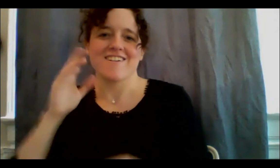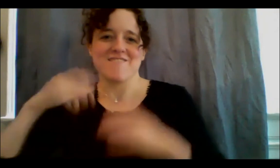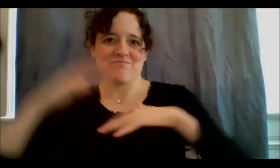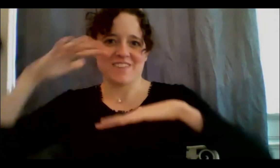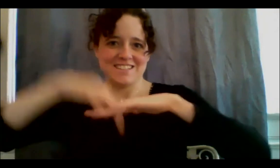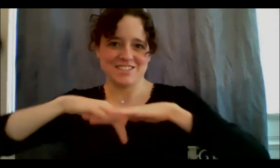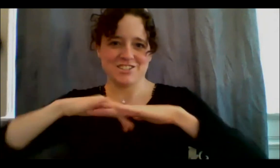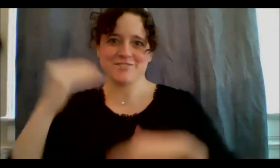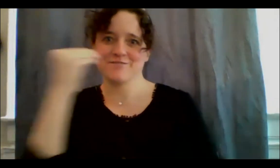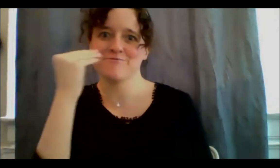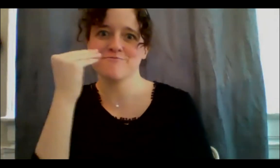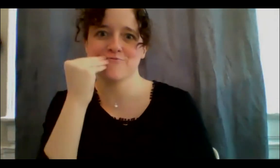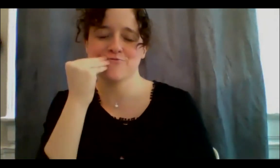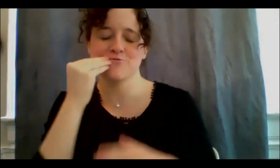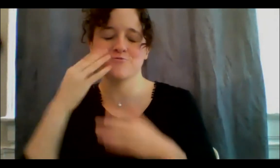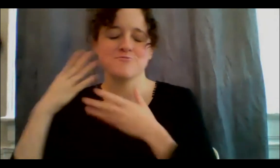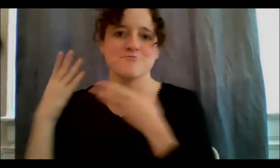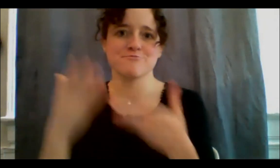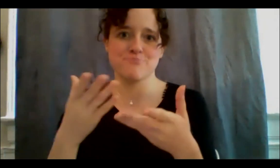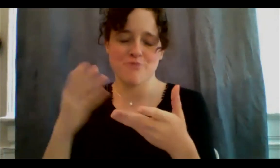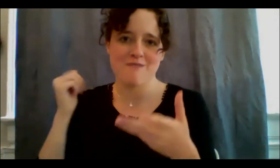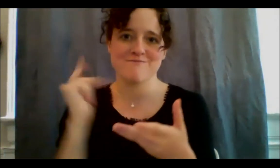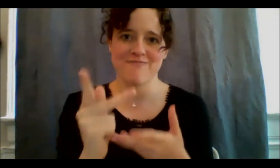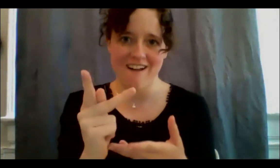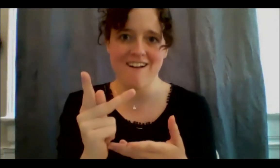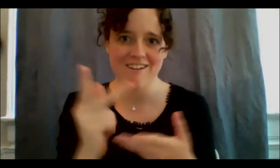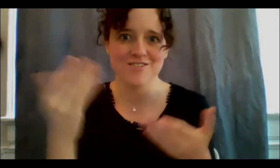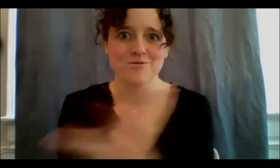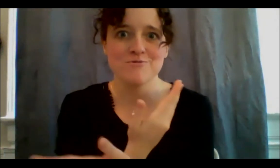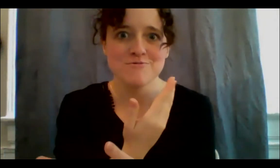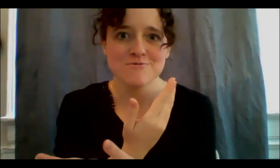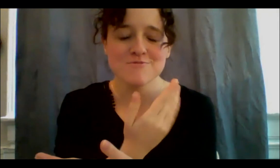to find out, although I worked in the food industry since I was 15 years old